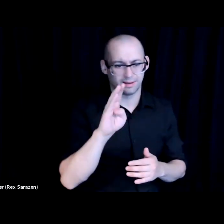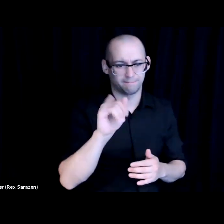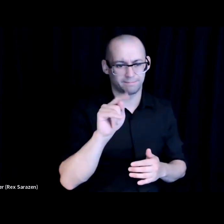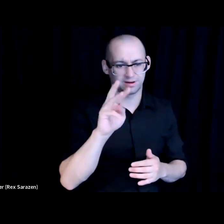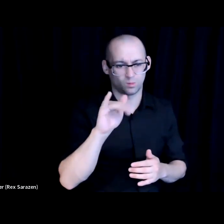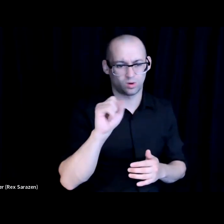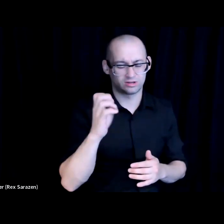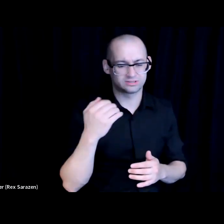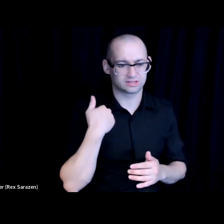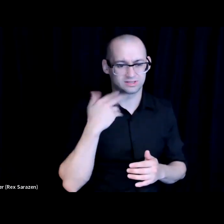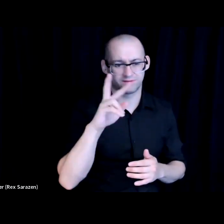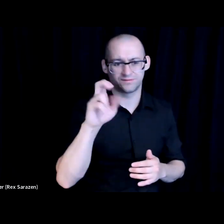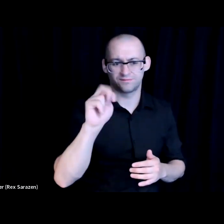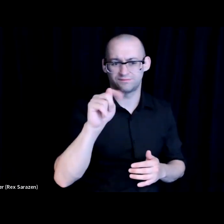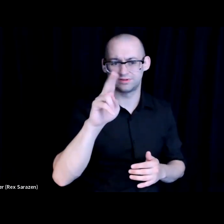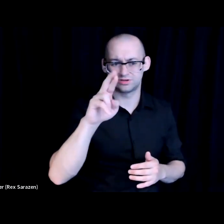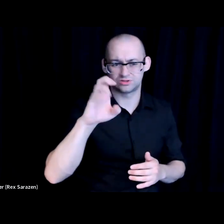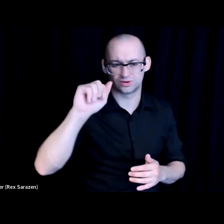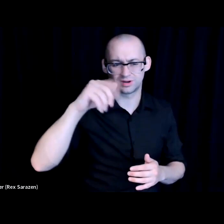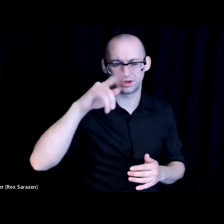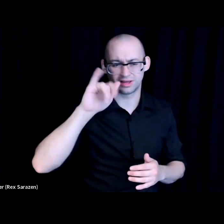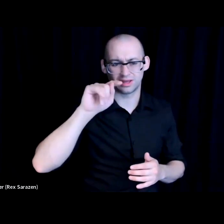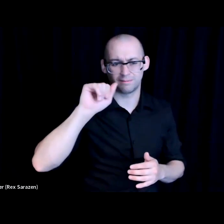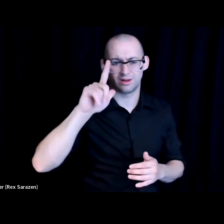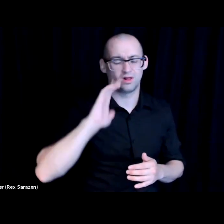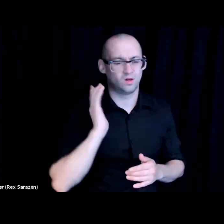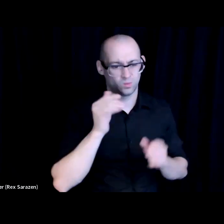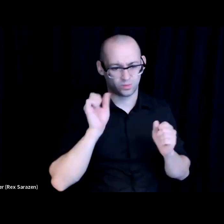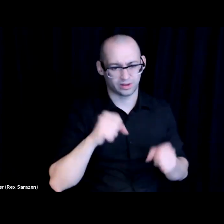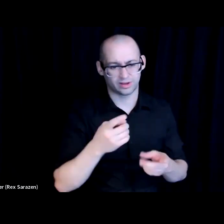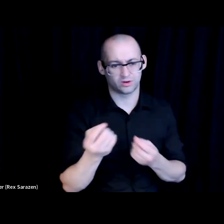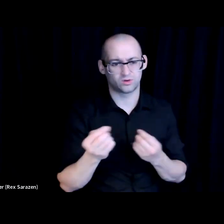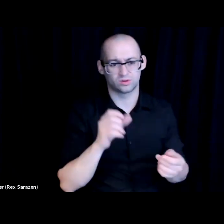arm where we're able to do some small seed funding to support tech entrepreneurship or